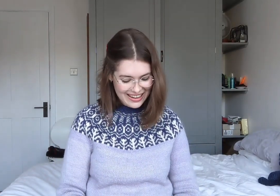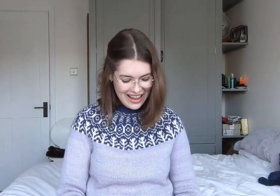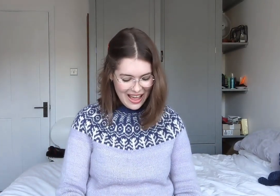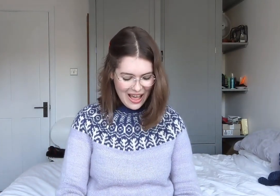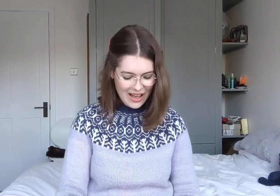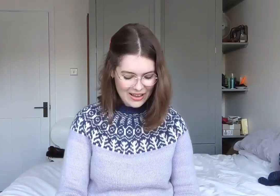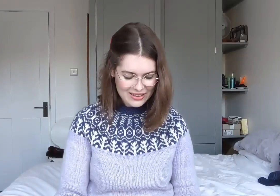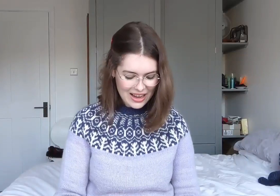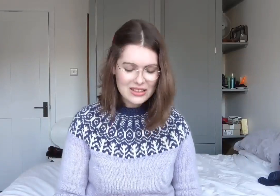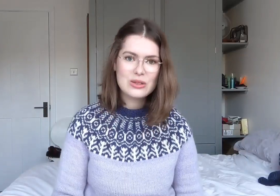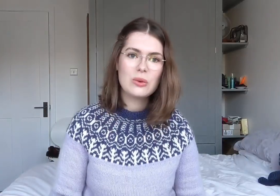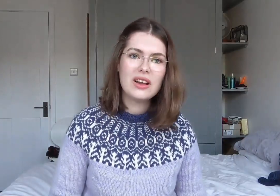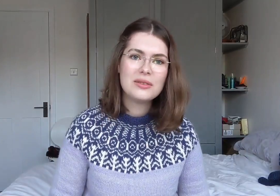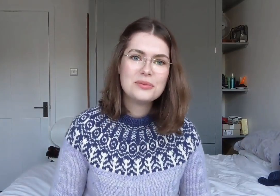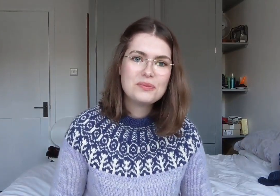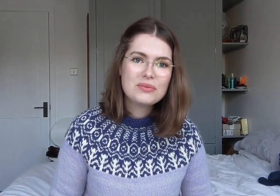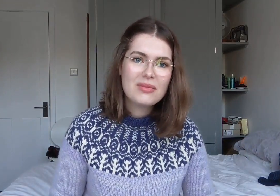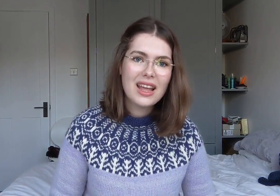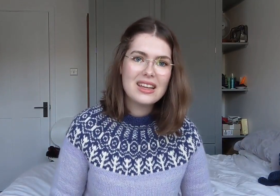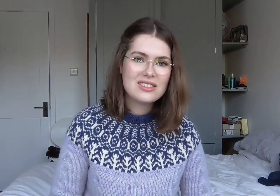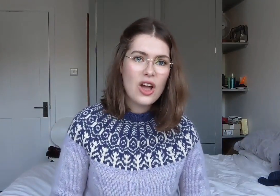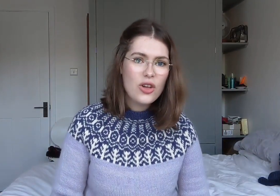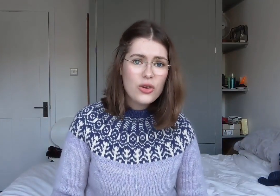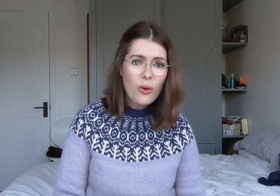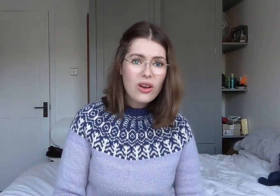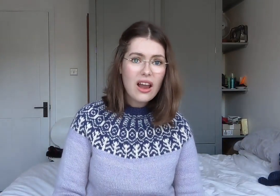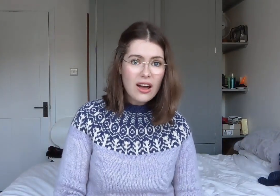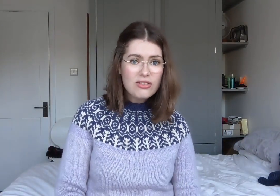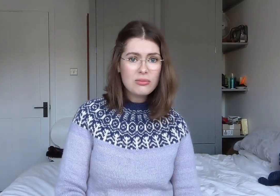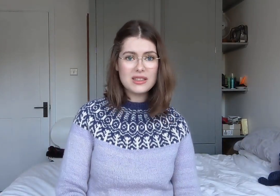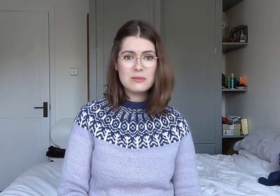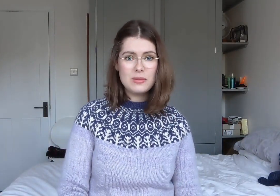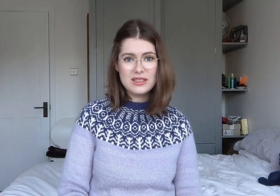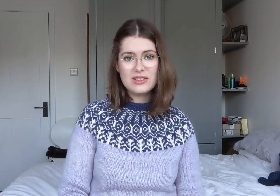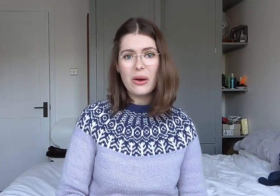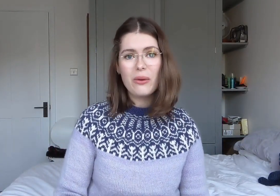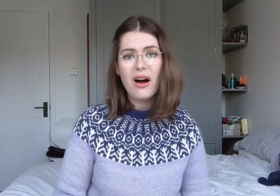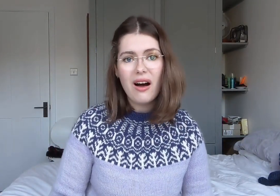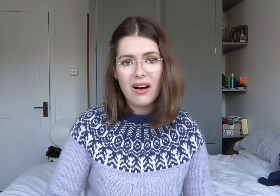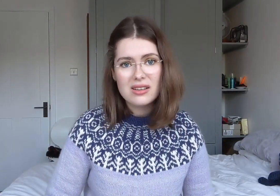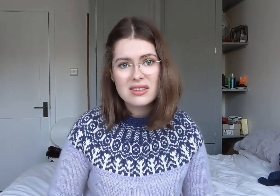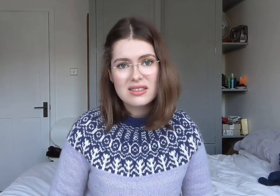Next one is 'you're life must be so hard.'